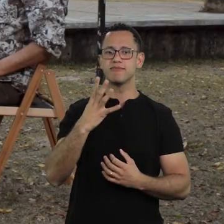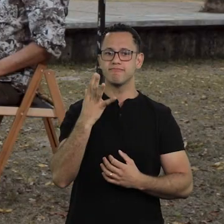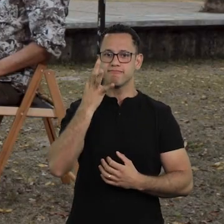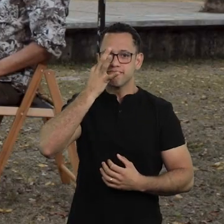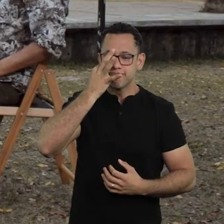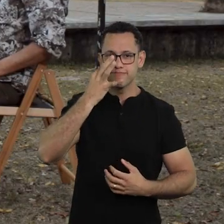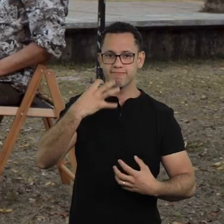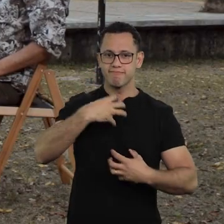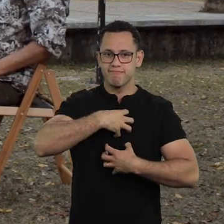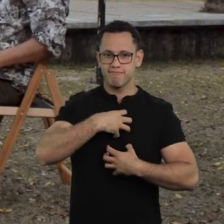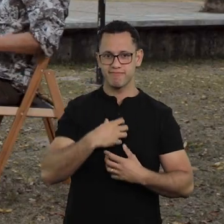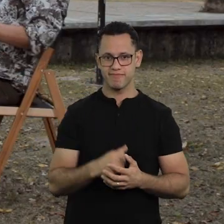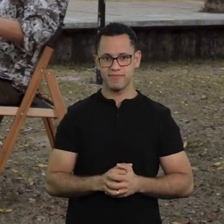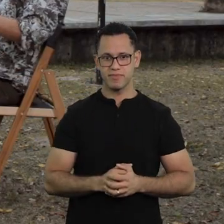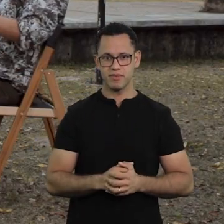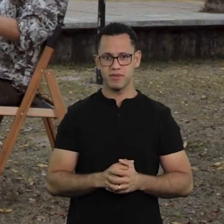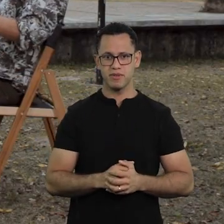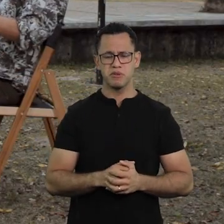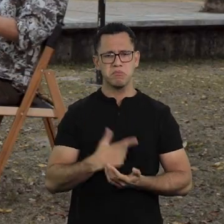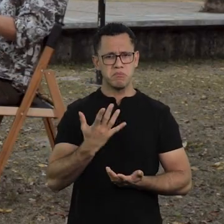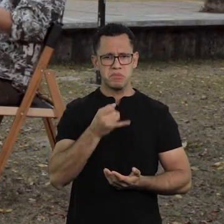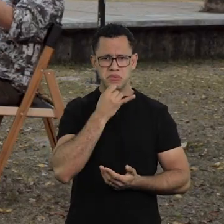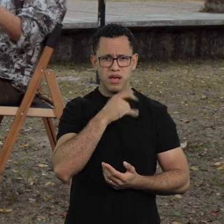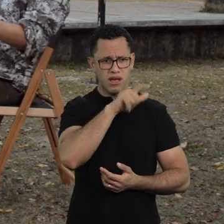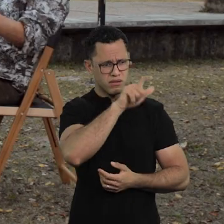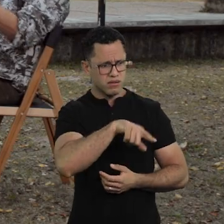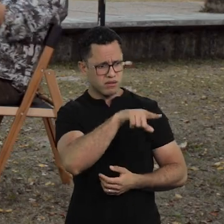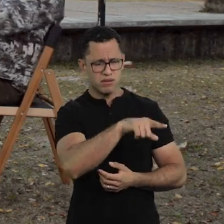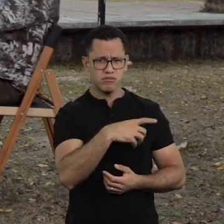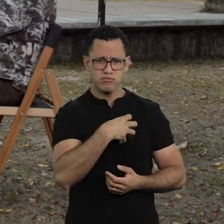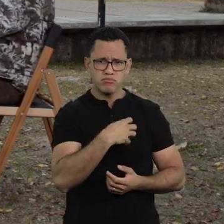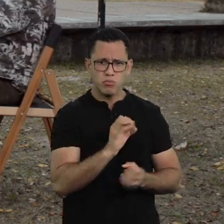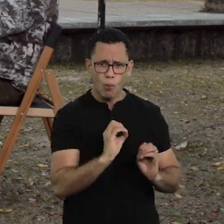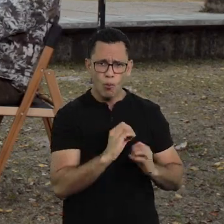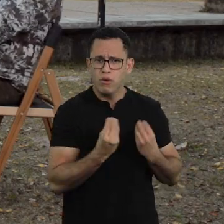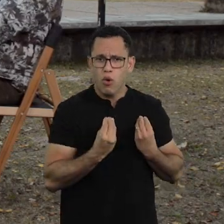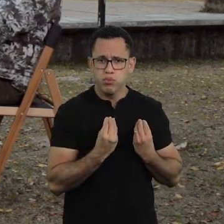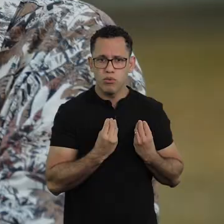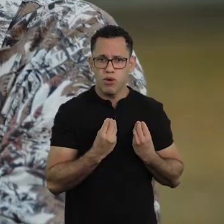And I think the feeling towards those who are insensitive with what we've been living, was also very strong.